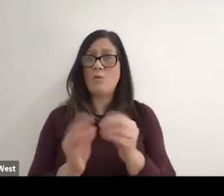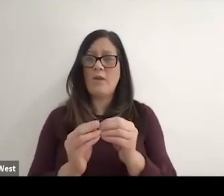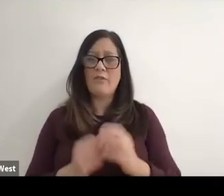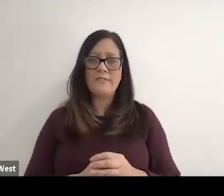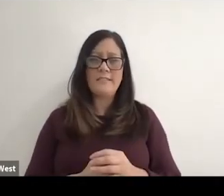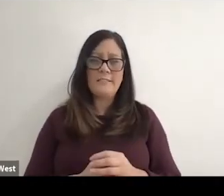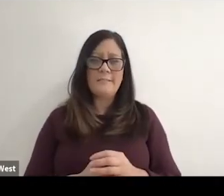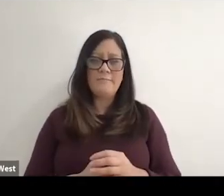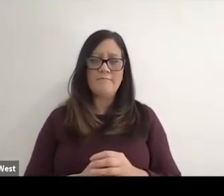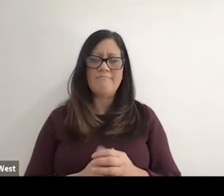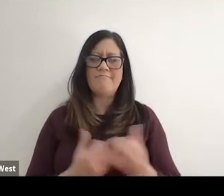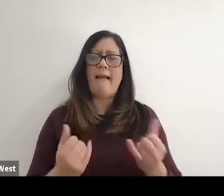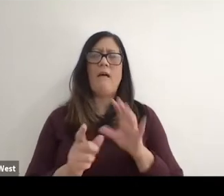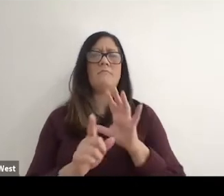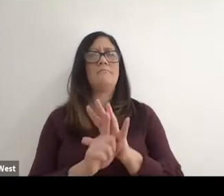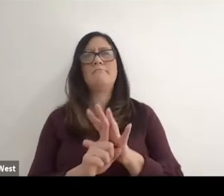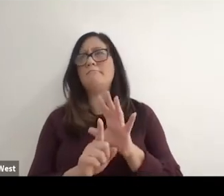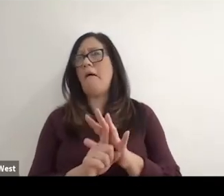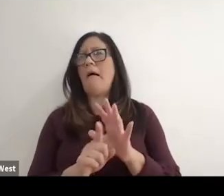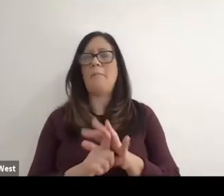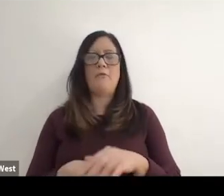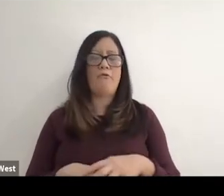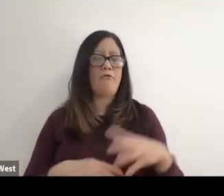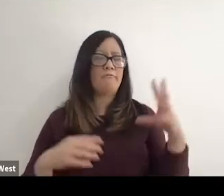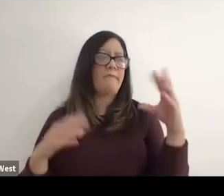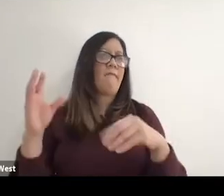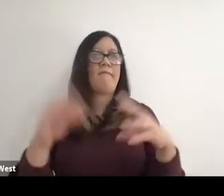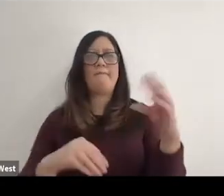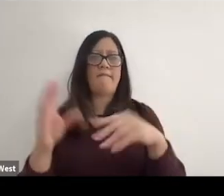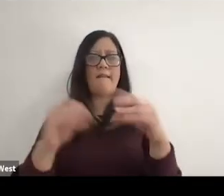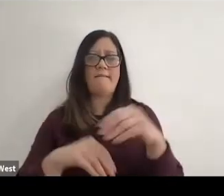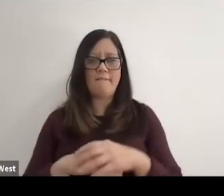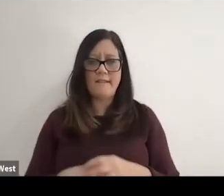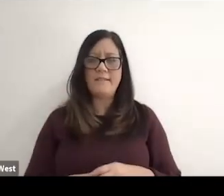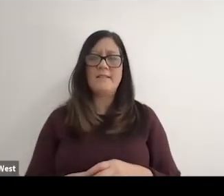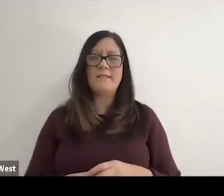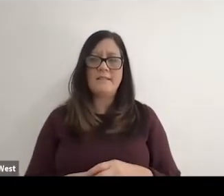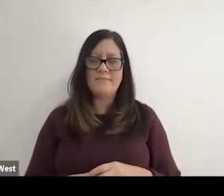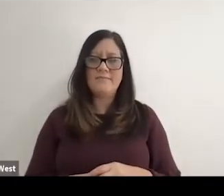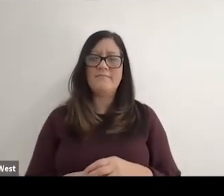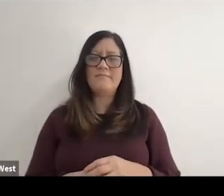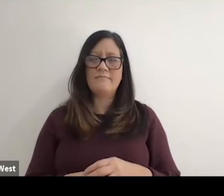It was now it's more popular, it's it's of course the. It's expected that this is going to